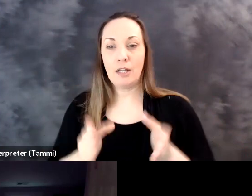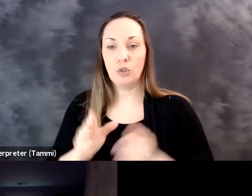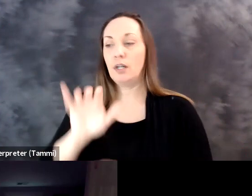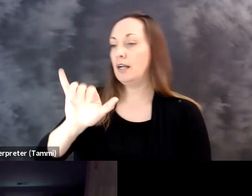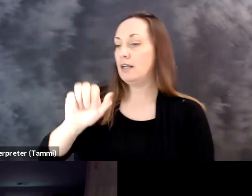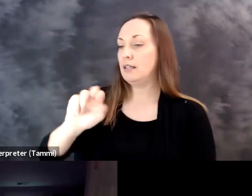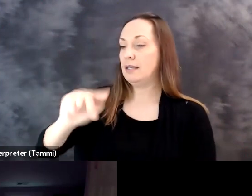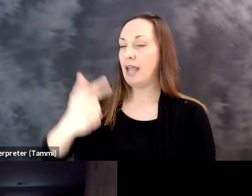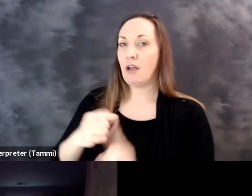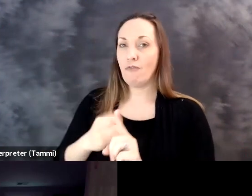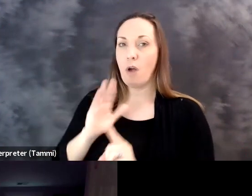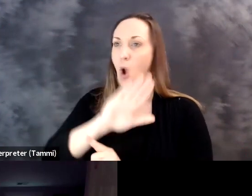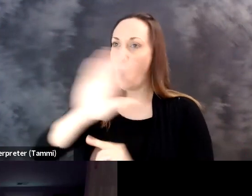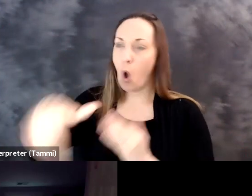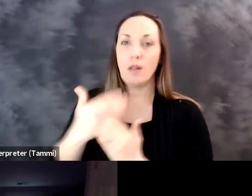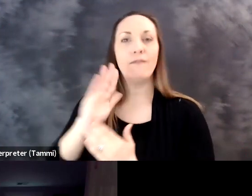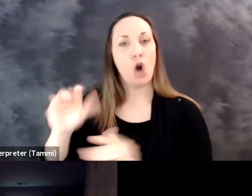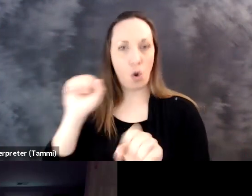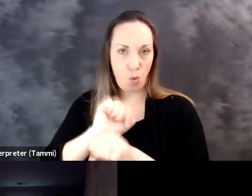of equal opportunity, you will know